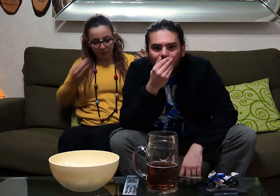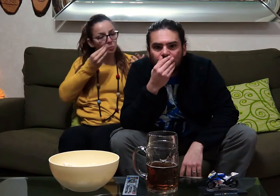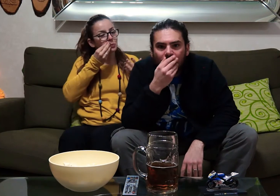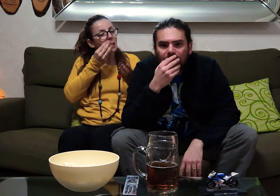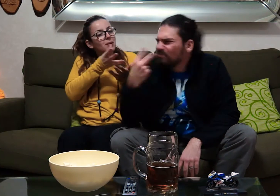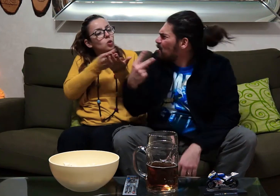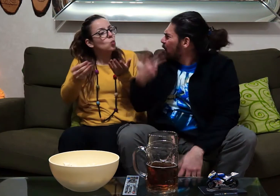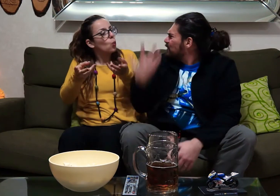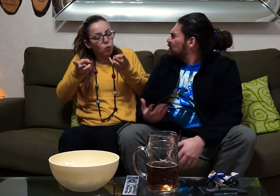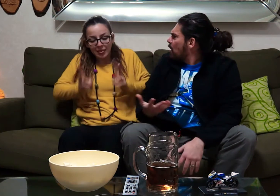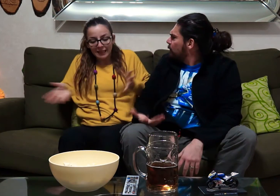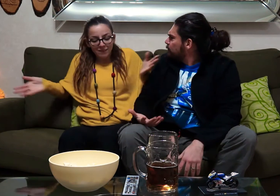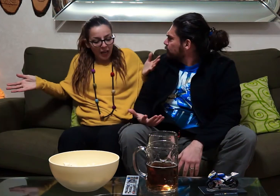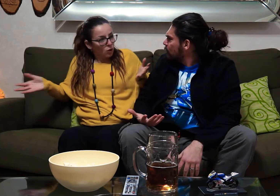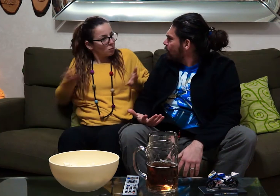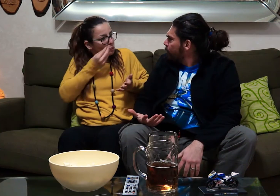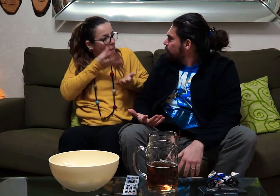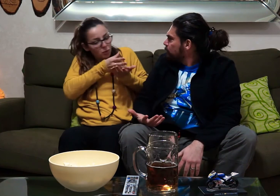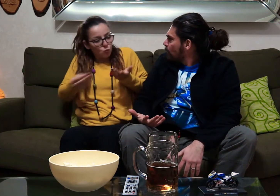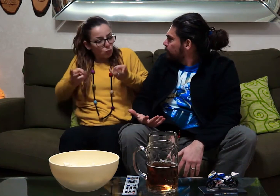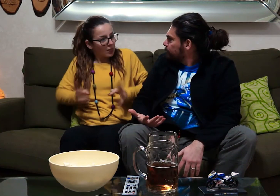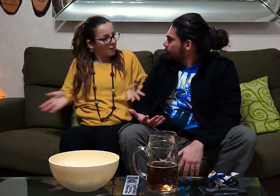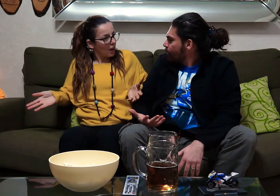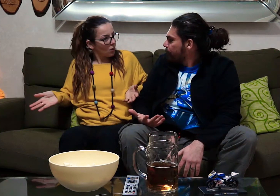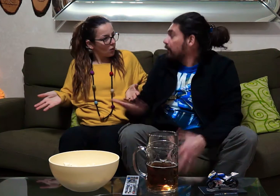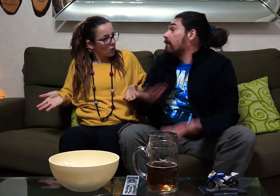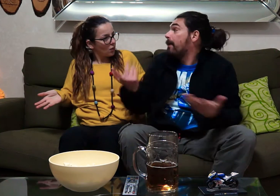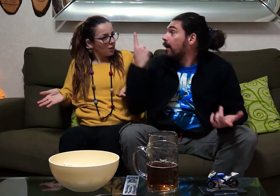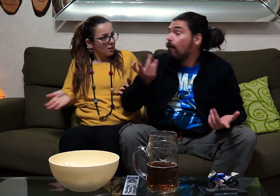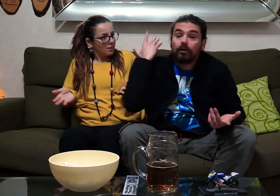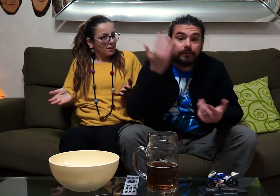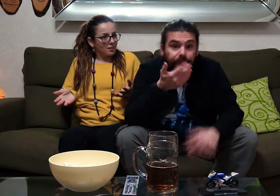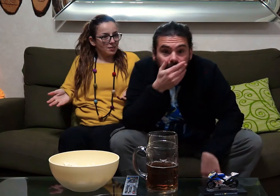you took the whole sofa. for once ....